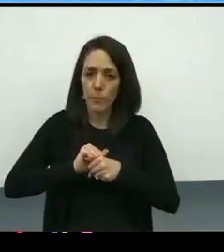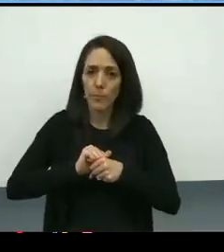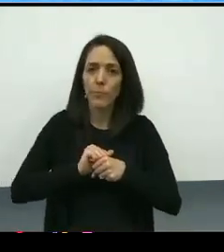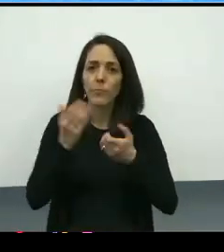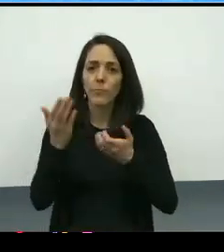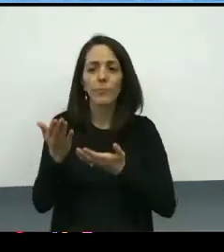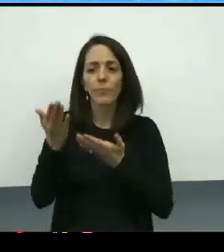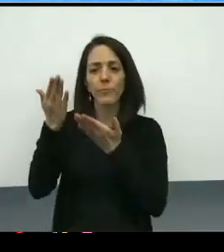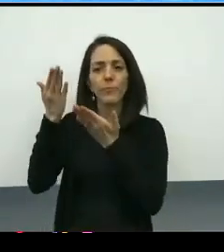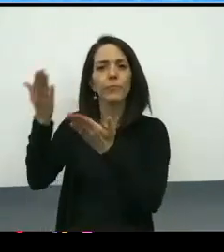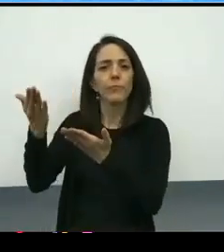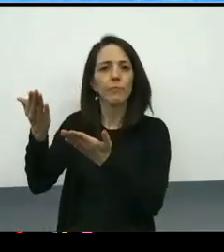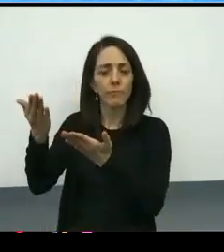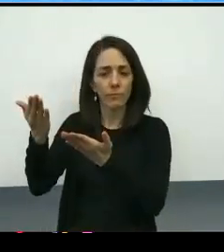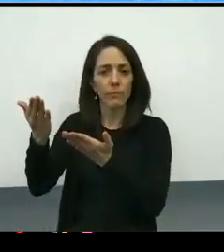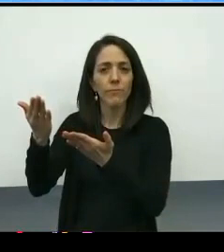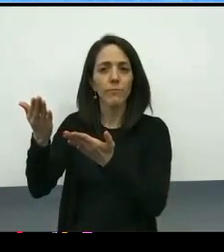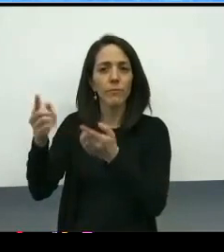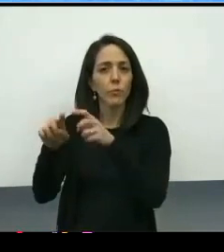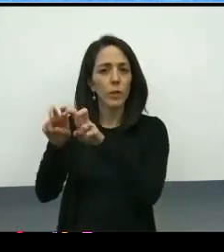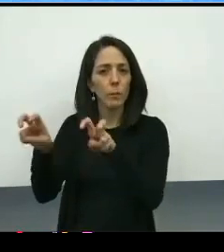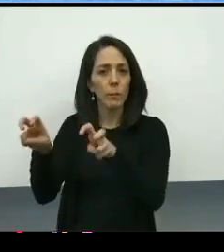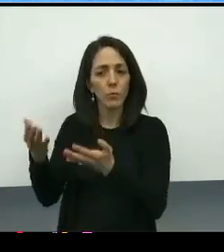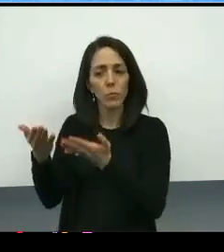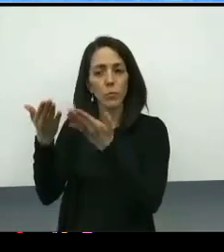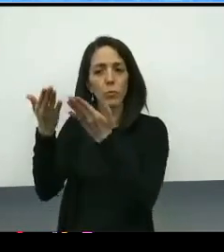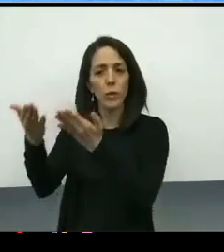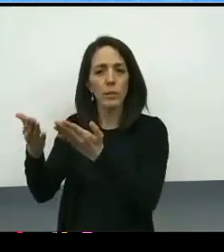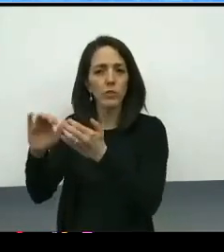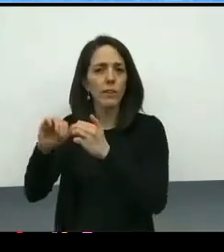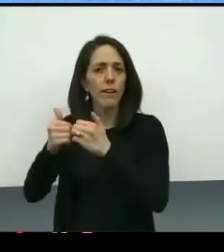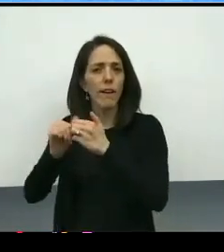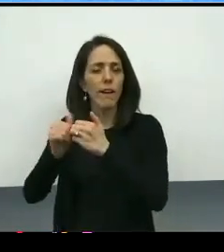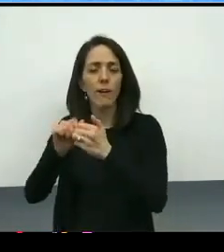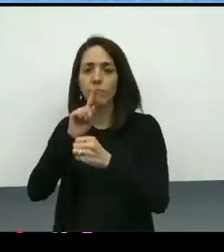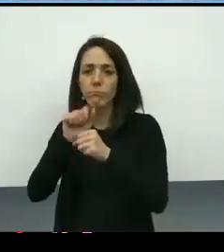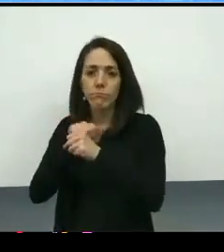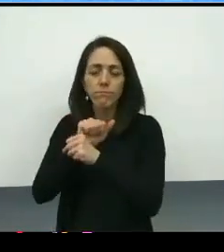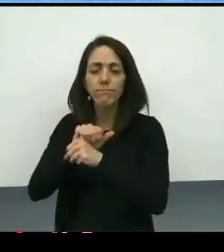to the implementation committee for how we will actualize the Covington report.